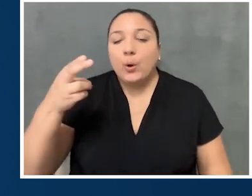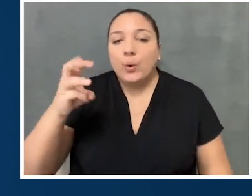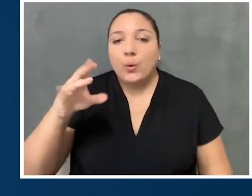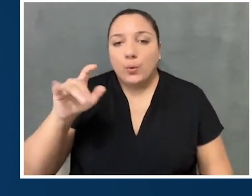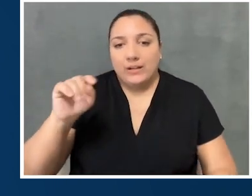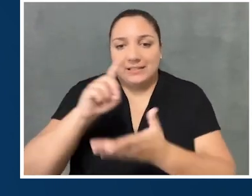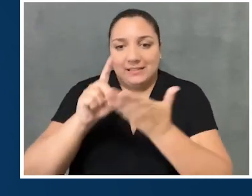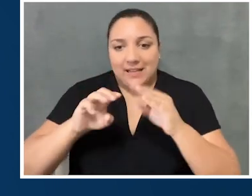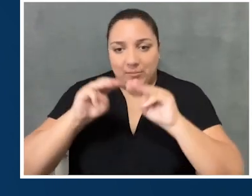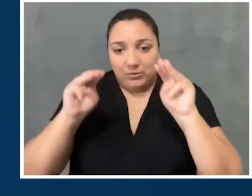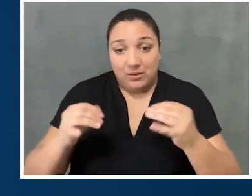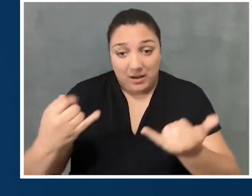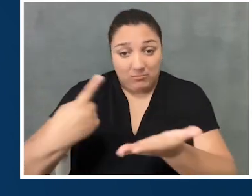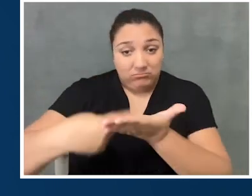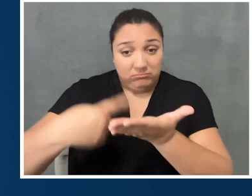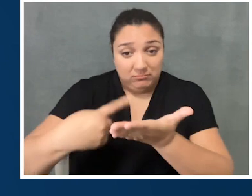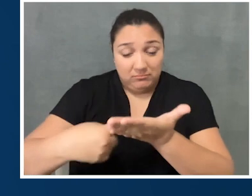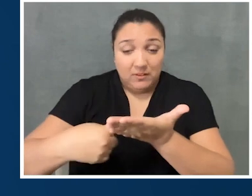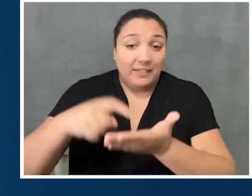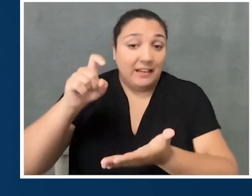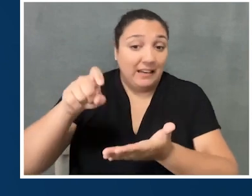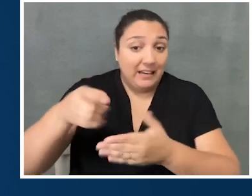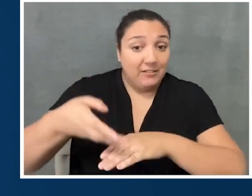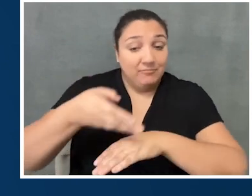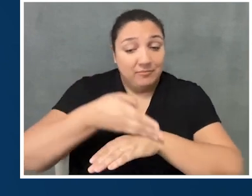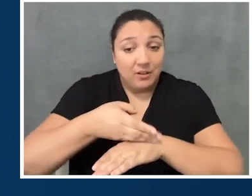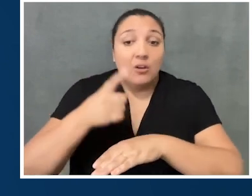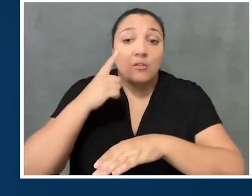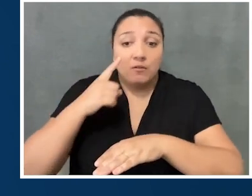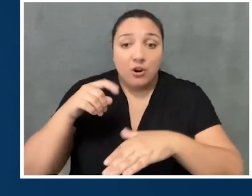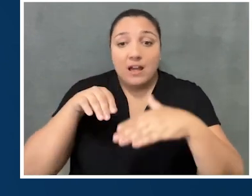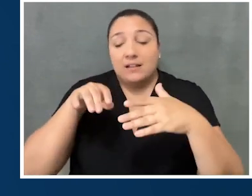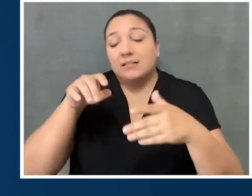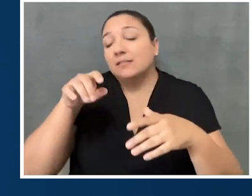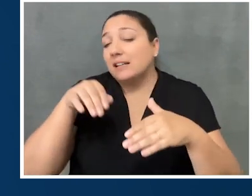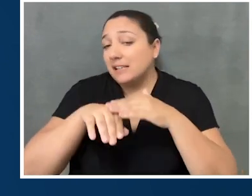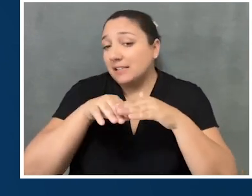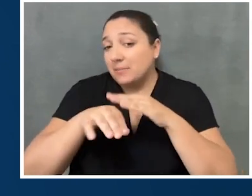They're here to discuss the importance of and growing need for accessibility coordination positions